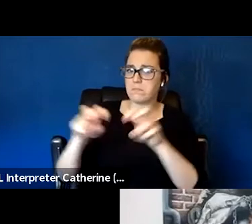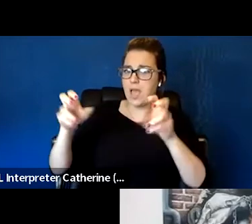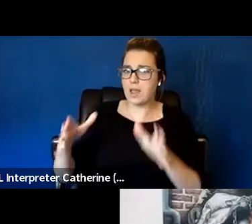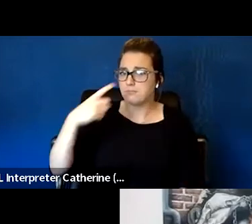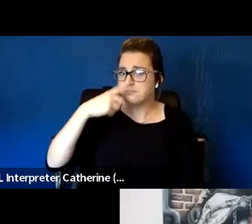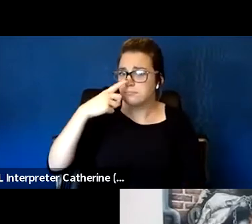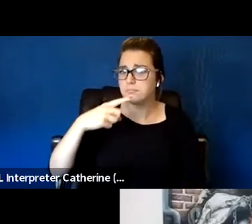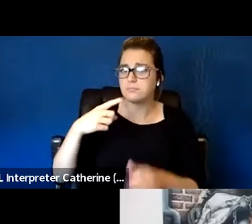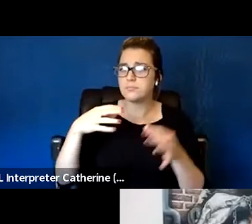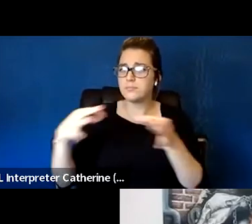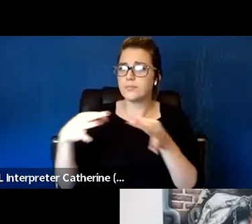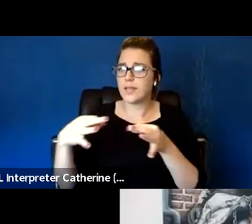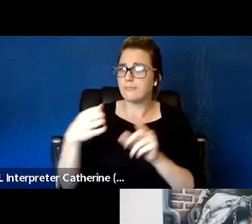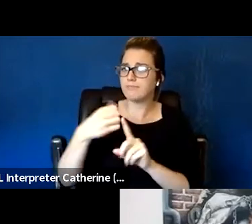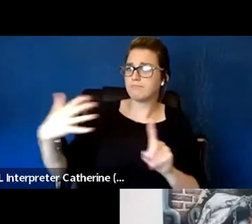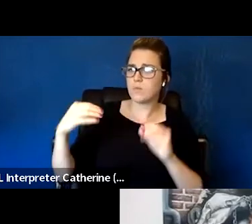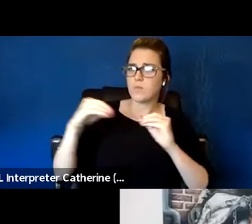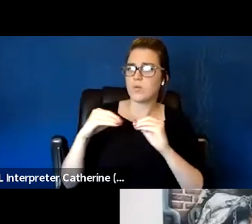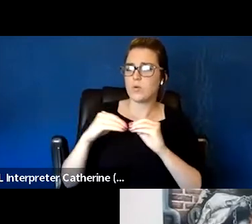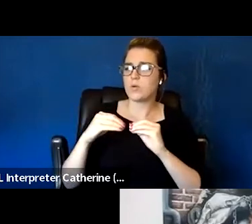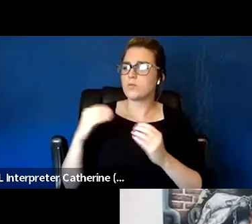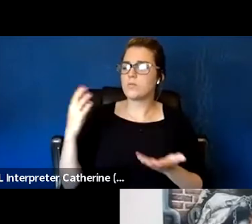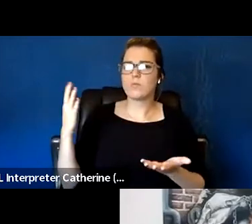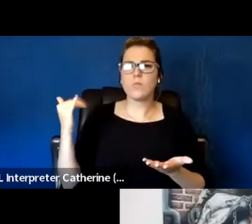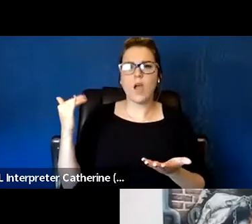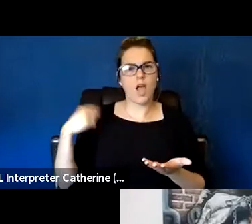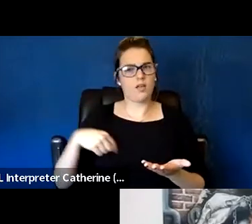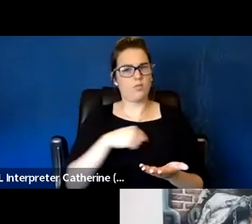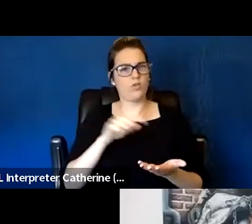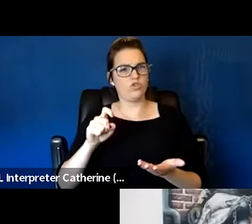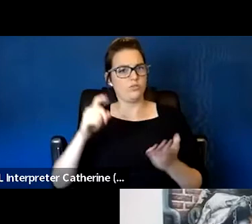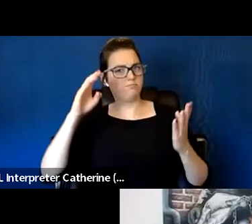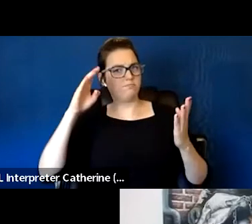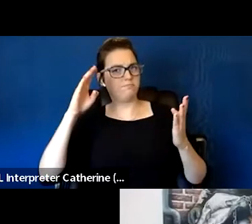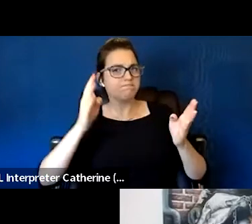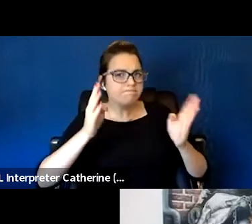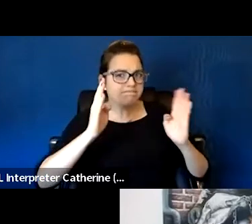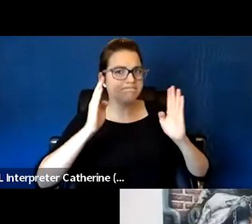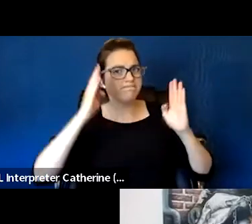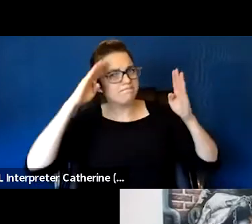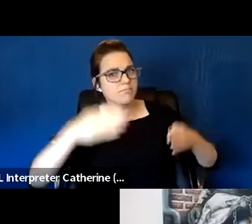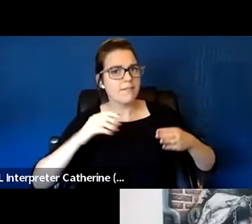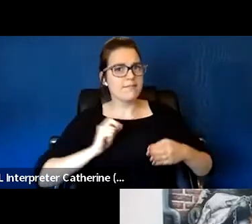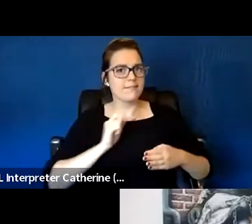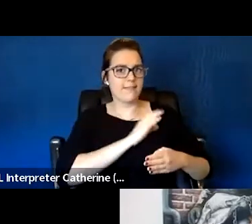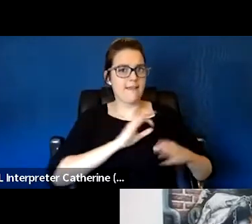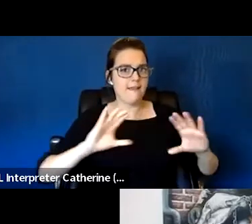why we should give more attention to staff health wellbeing and their performance?